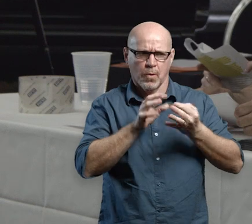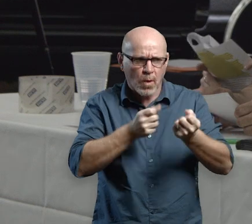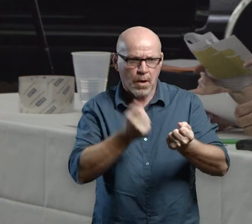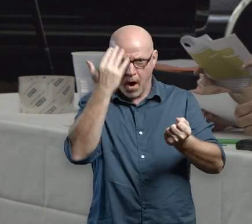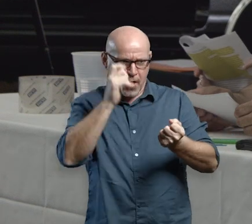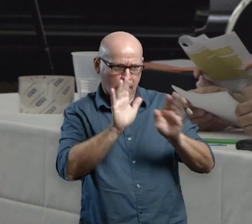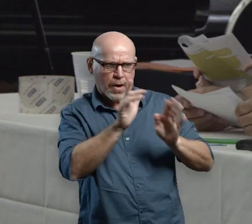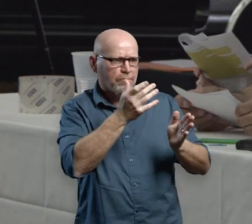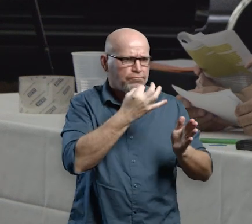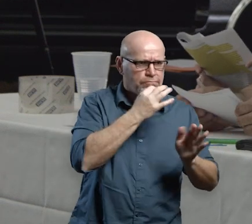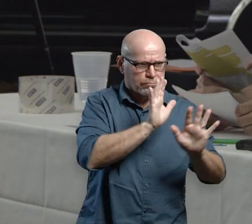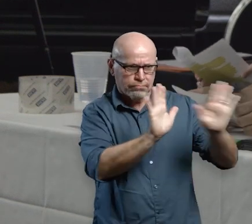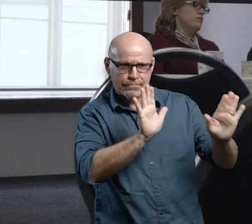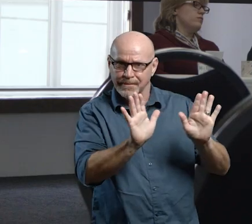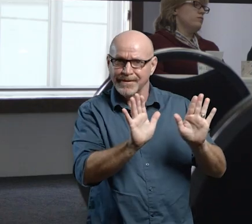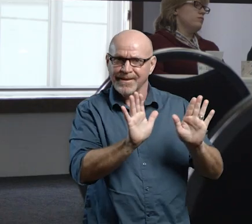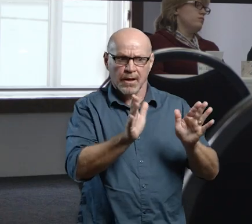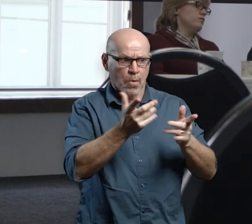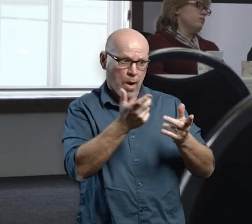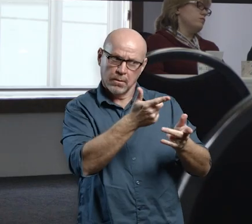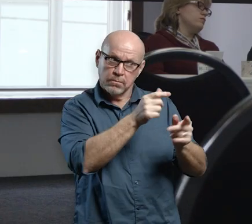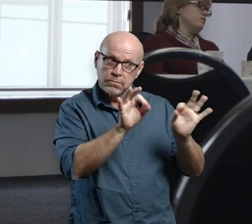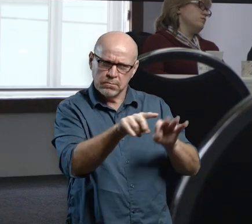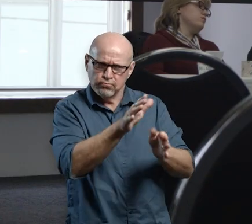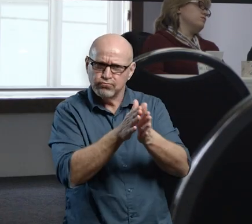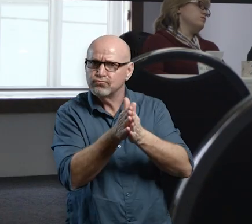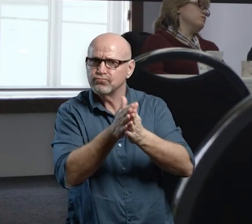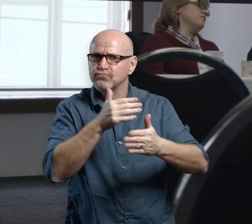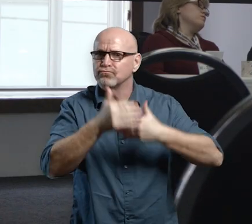lecture room, next to a woman. It can be just personal fighting for their own